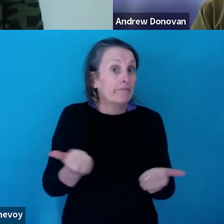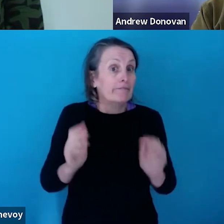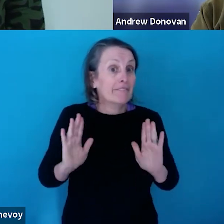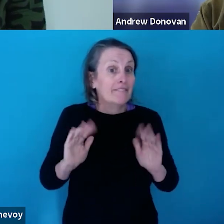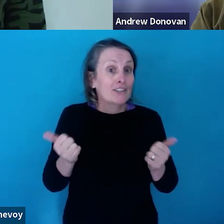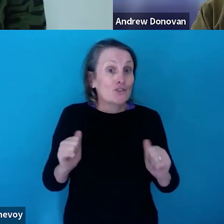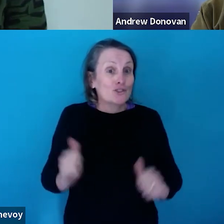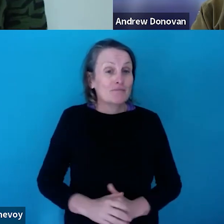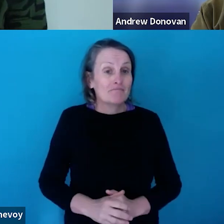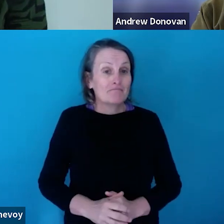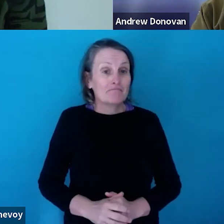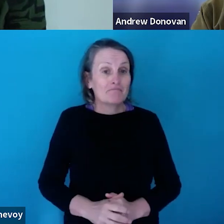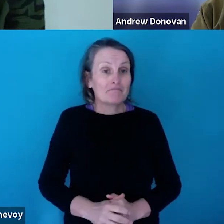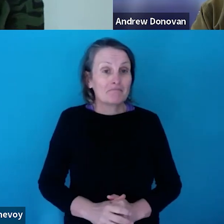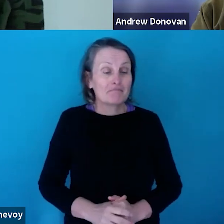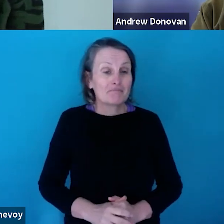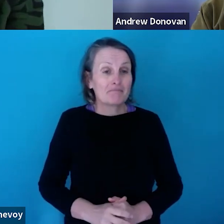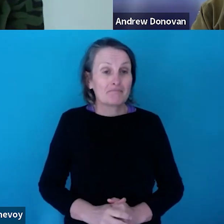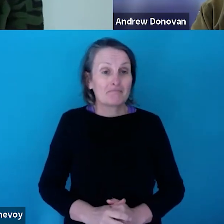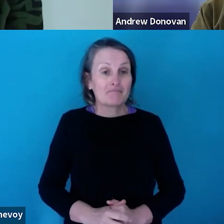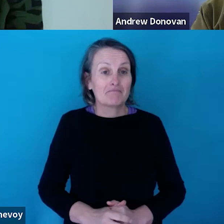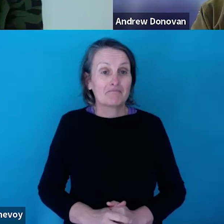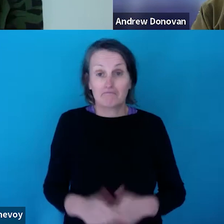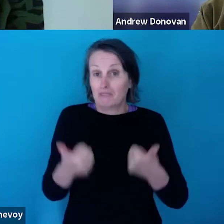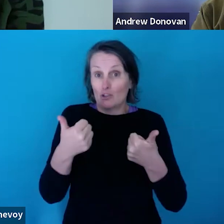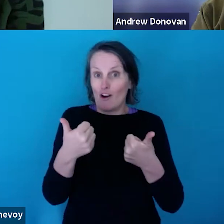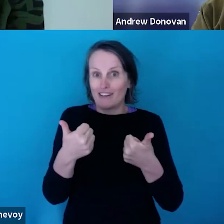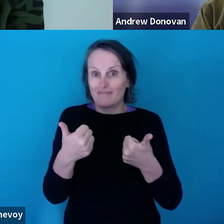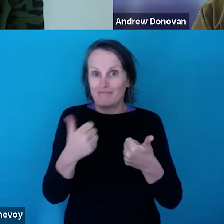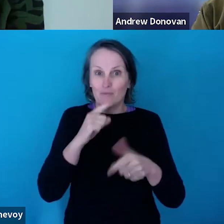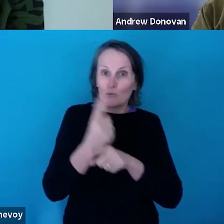It's been really great to talk about these initiatives